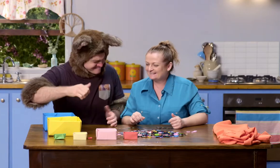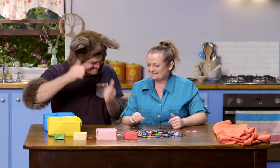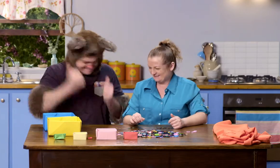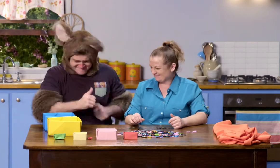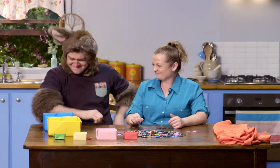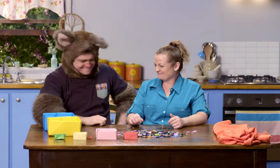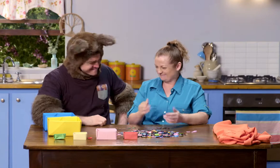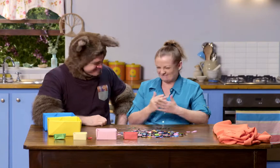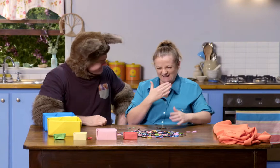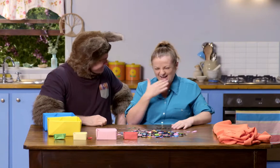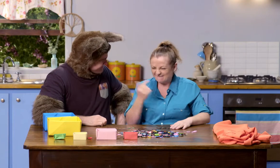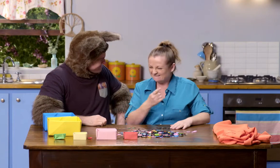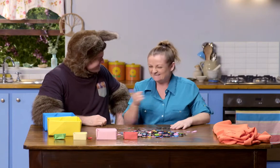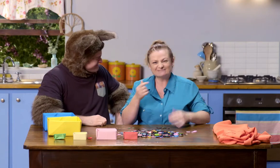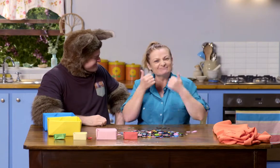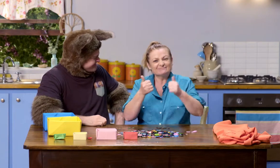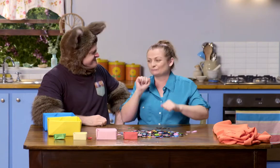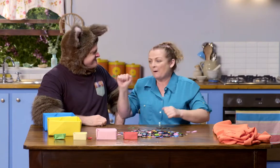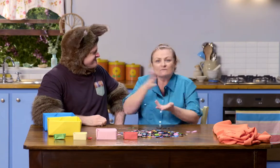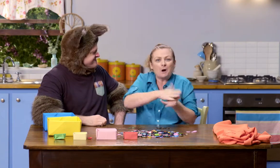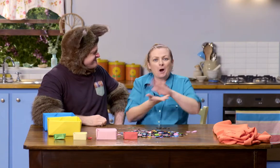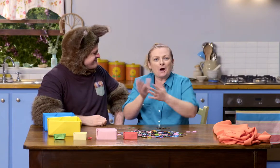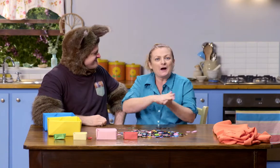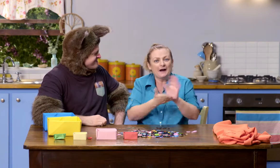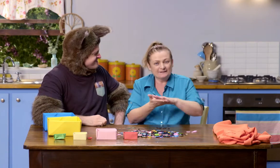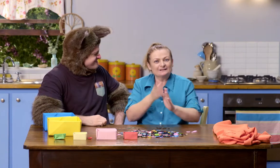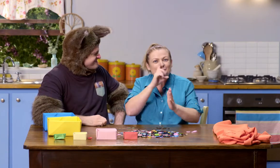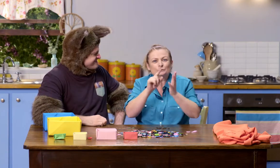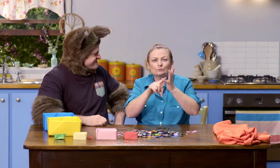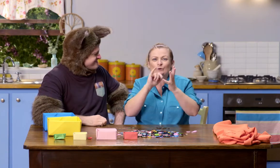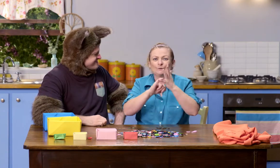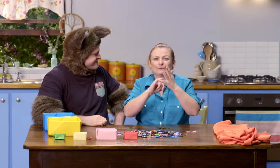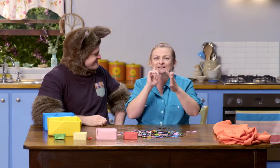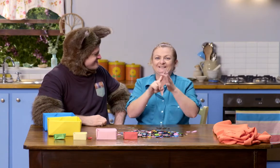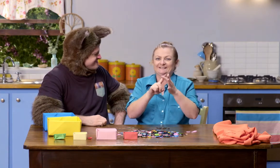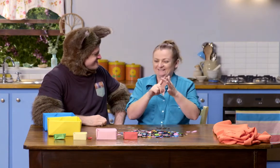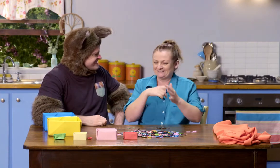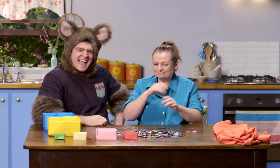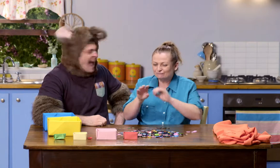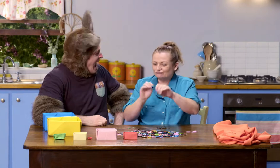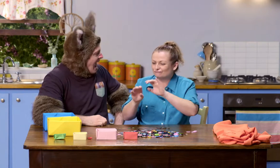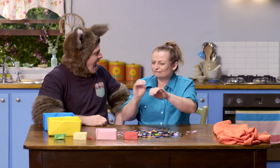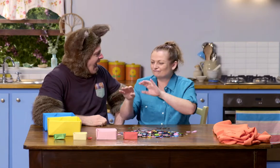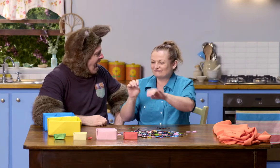Ah, great! Oh, these are lovely! It's great that we can make use of the things you folded.